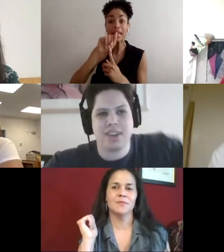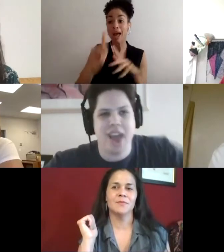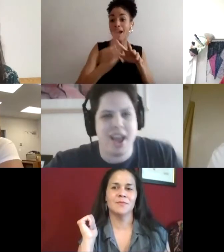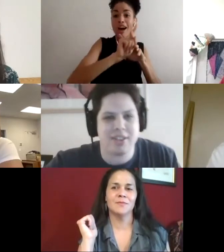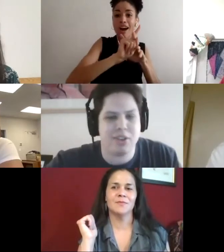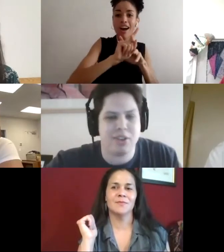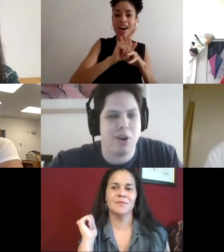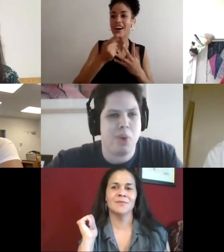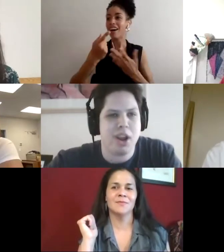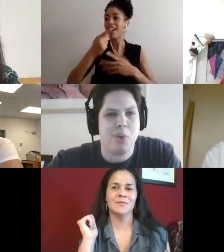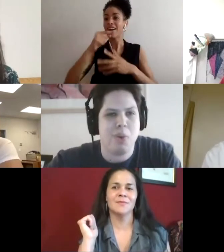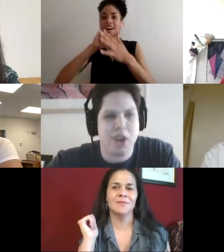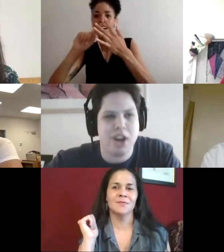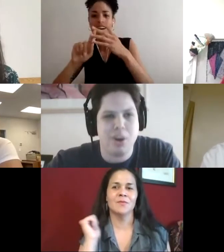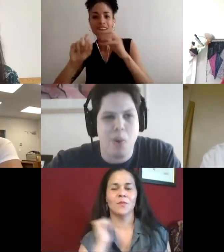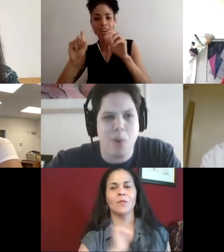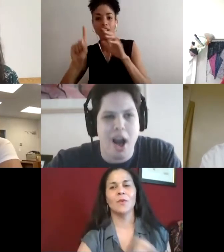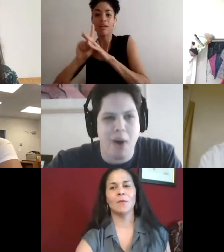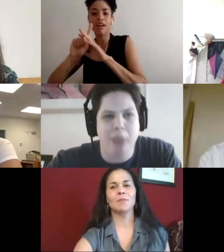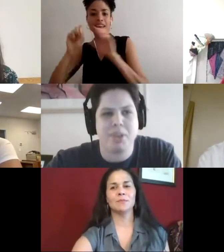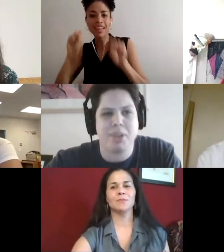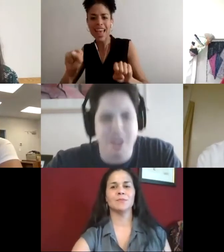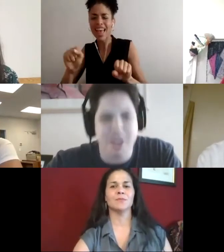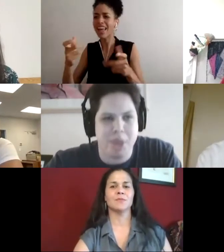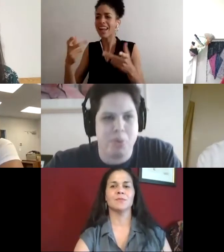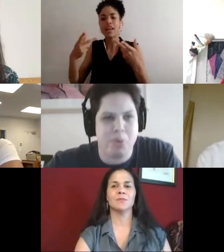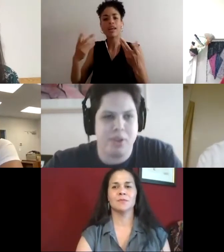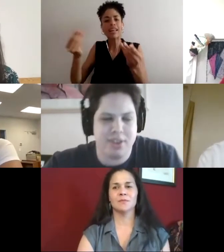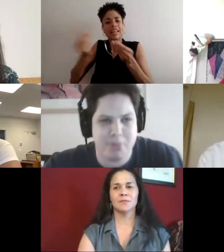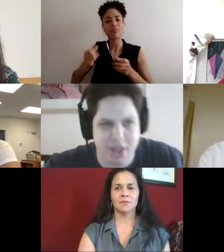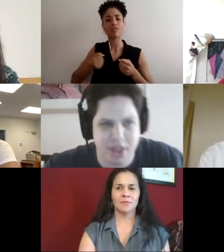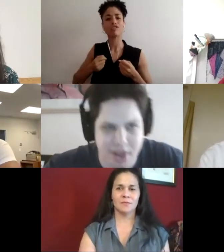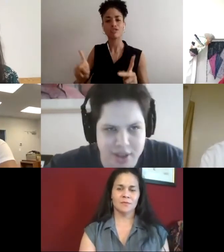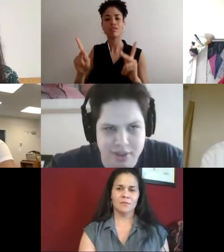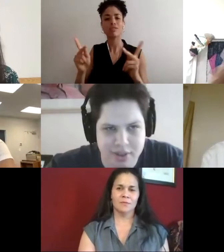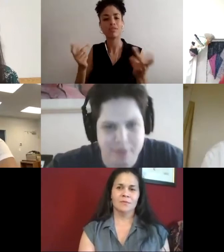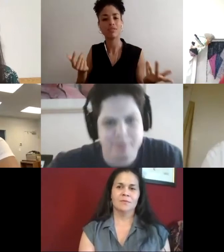we're good we're gonna do well. I believe in people with disabilities.